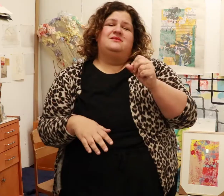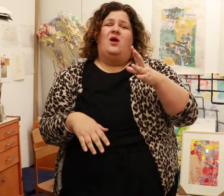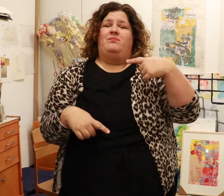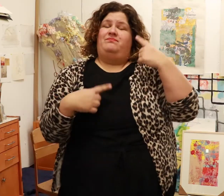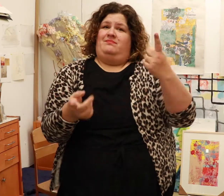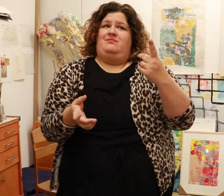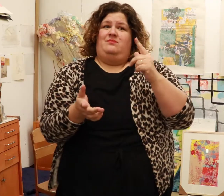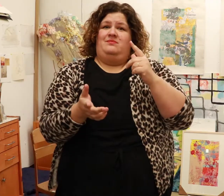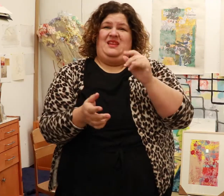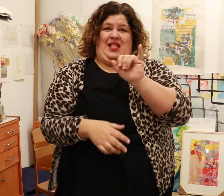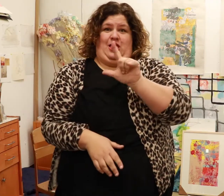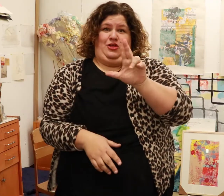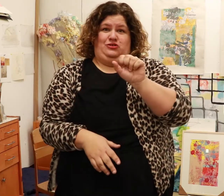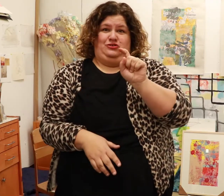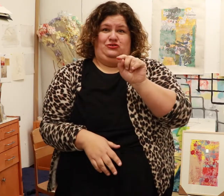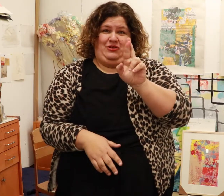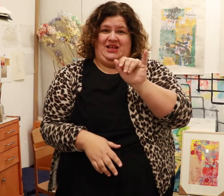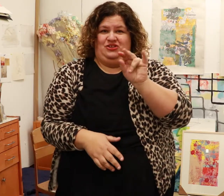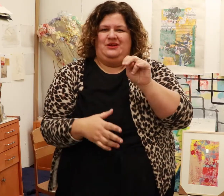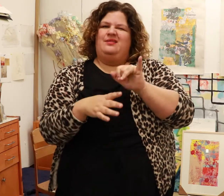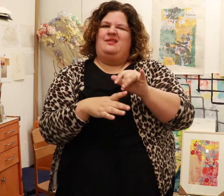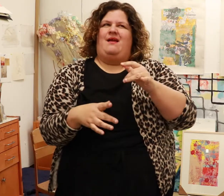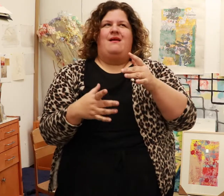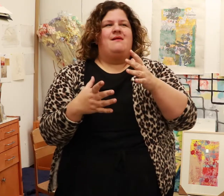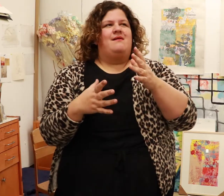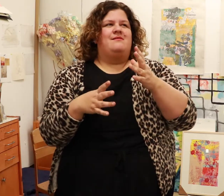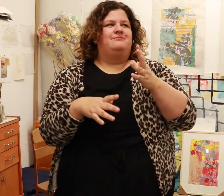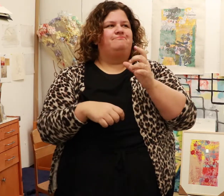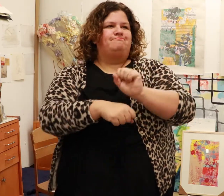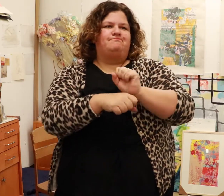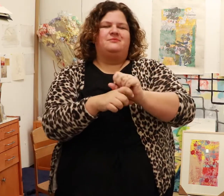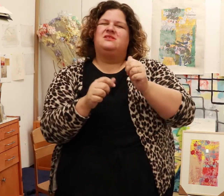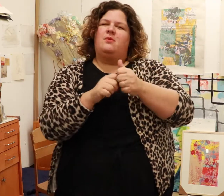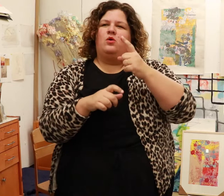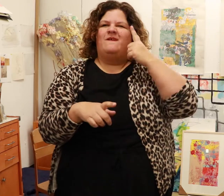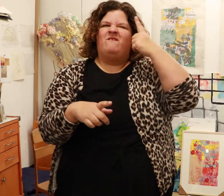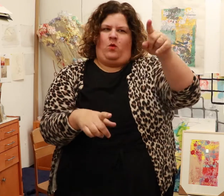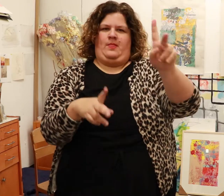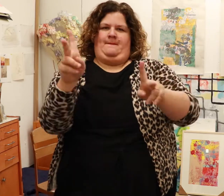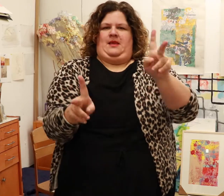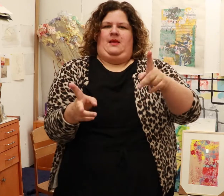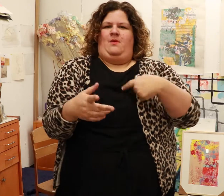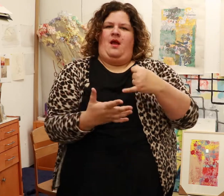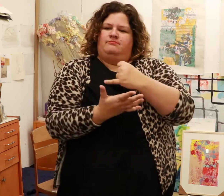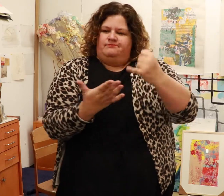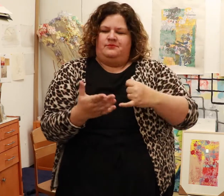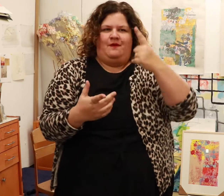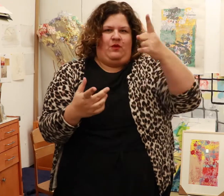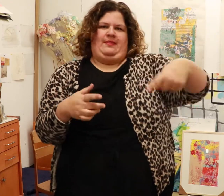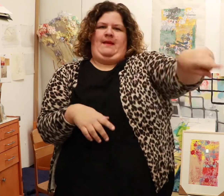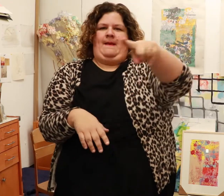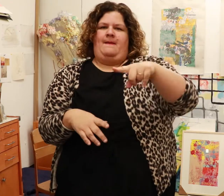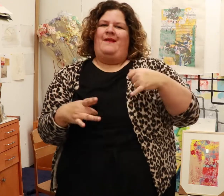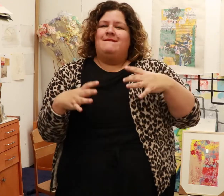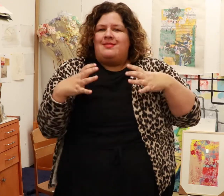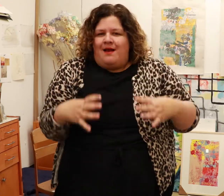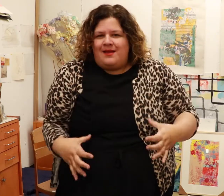I learned that Illustration was mostly drawing for my clients,